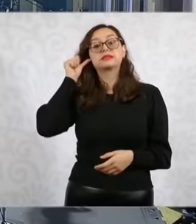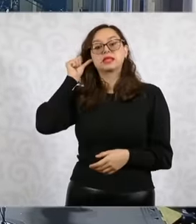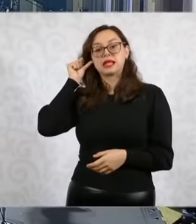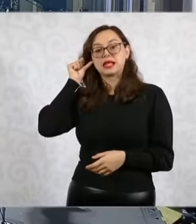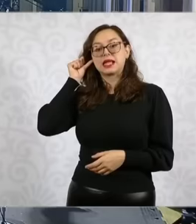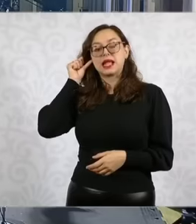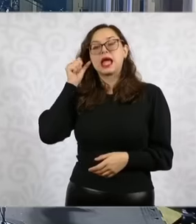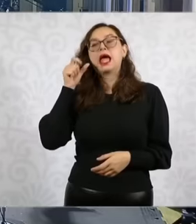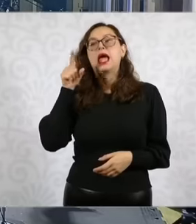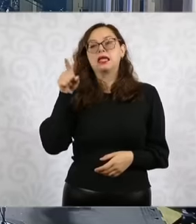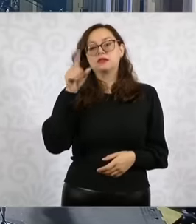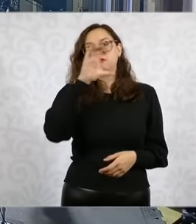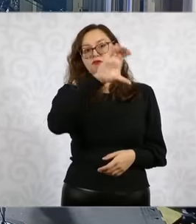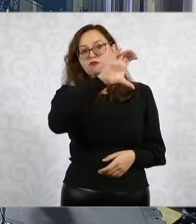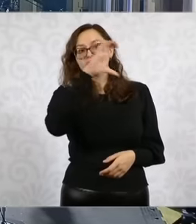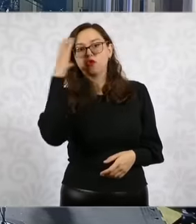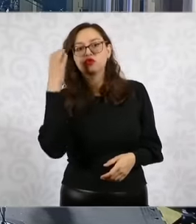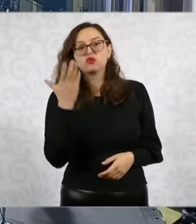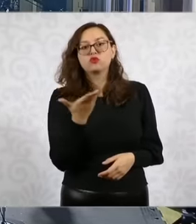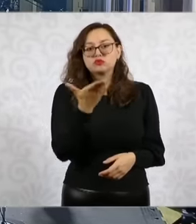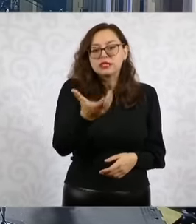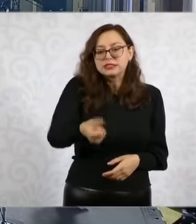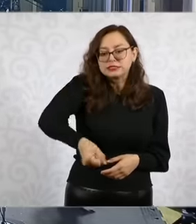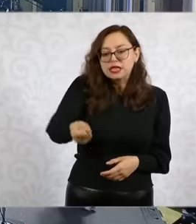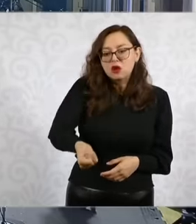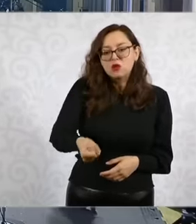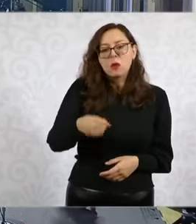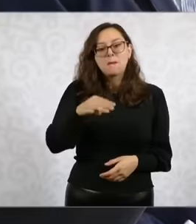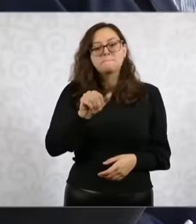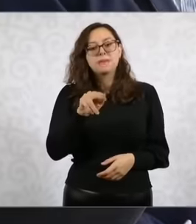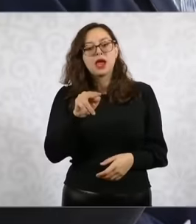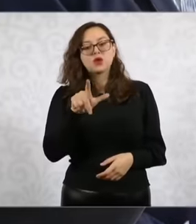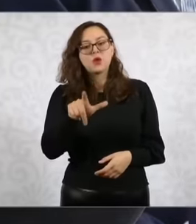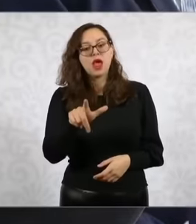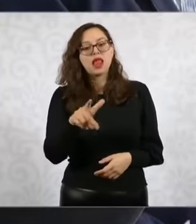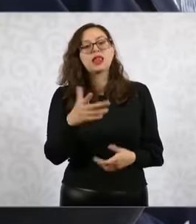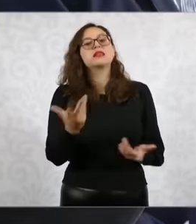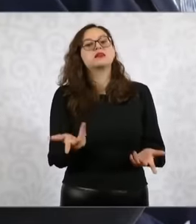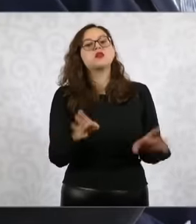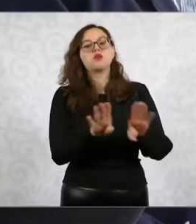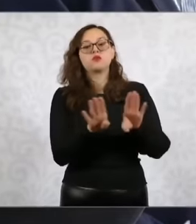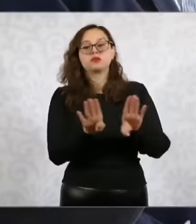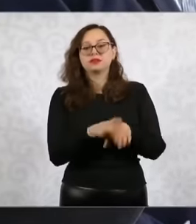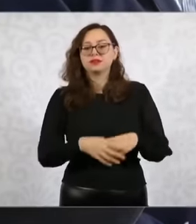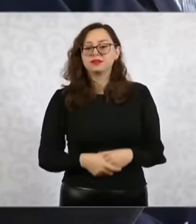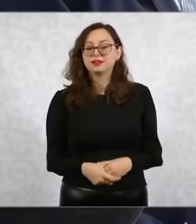Manuel Velasco to answer what happened there doctor It's that they really took out in